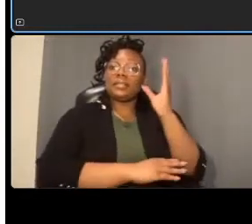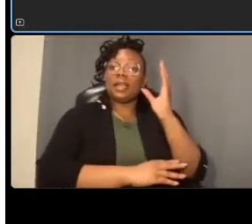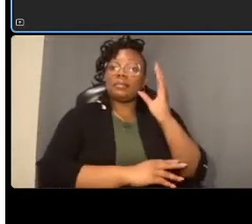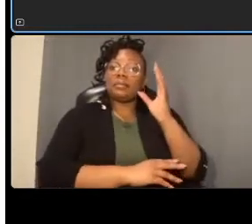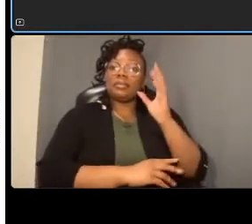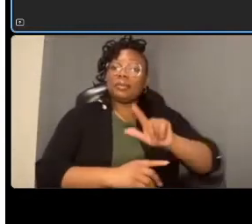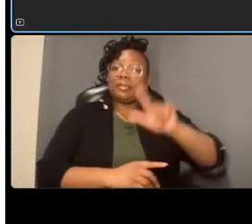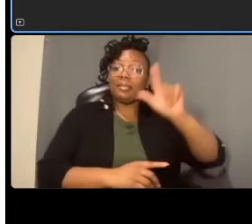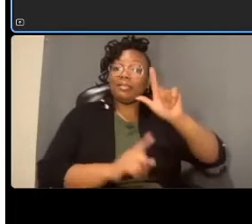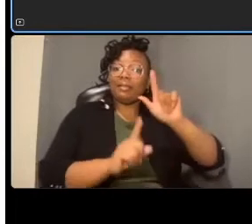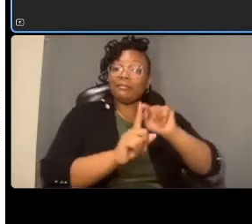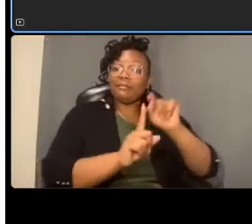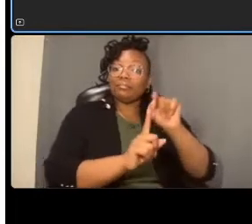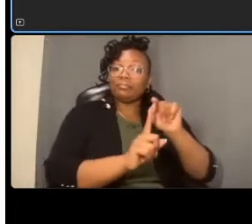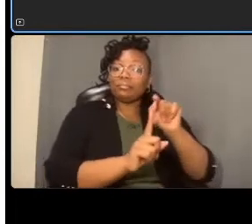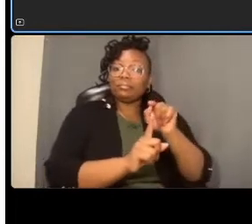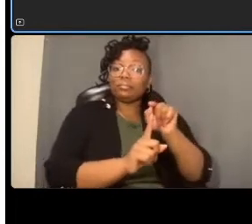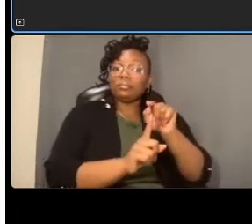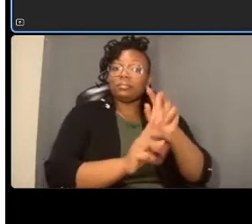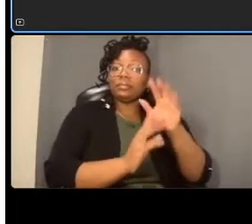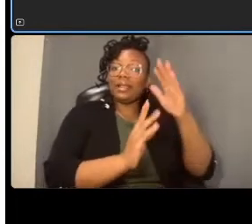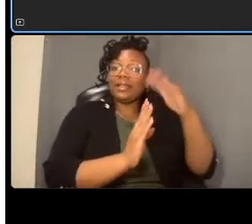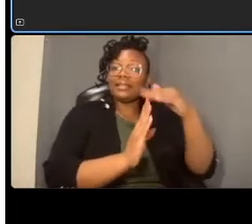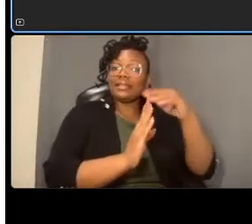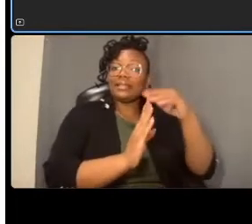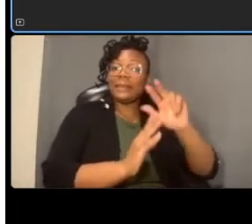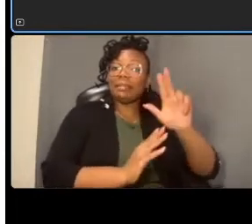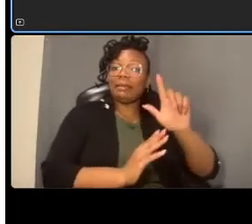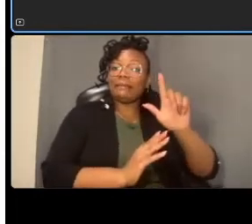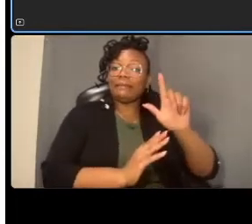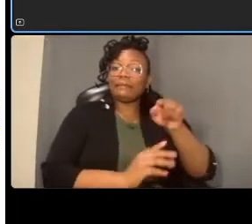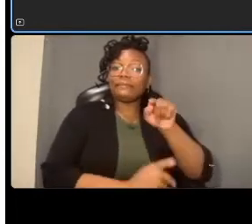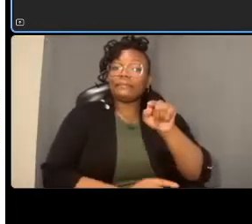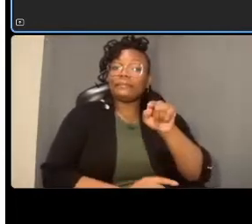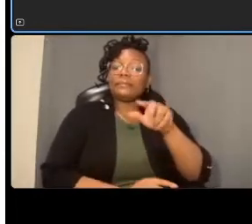and then the lower left you can see the dark orange shapes and that's the uh relocated we're